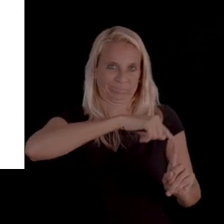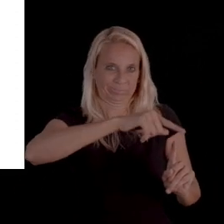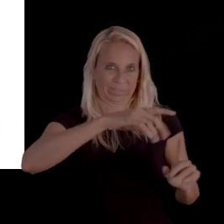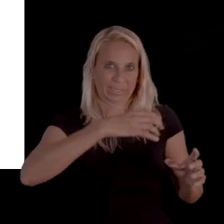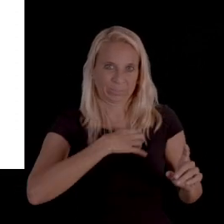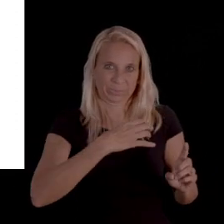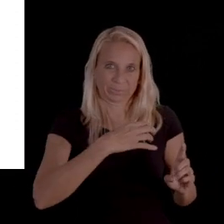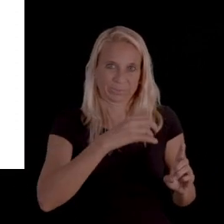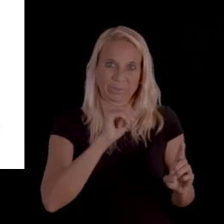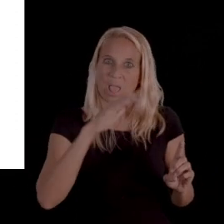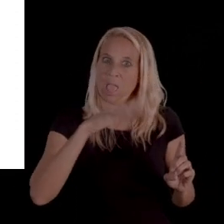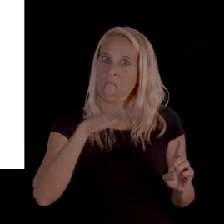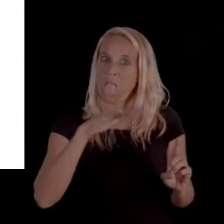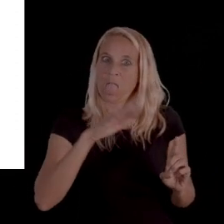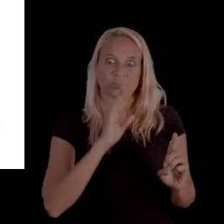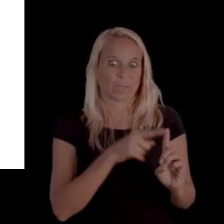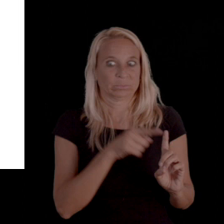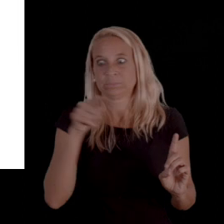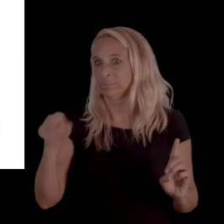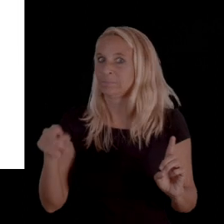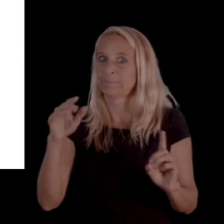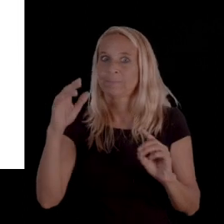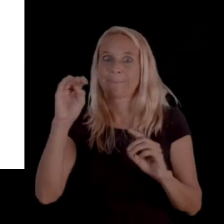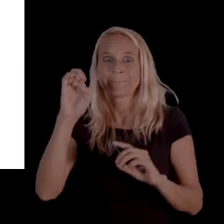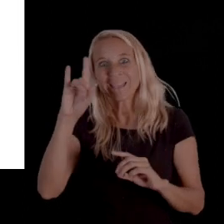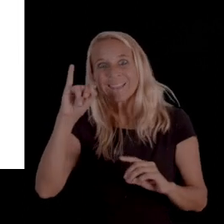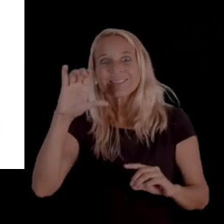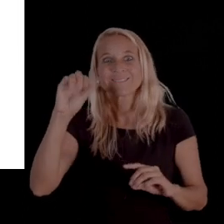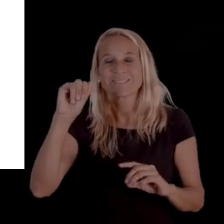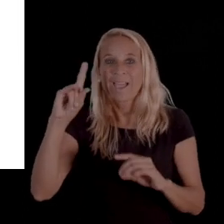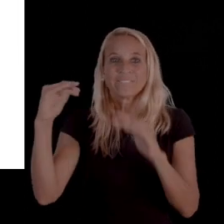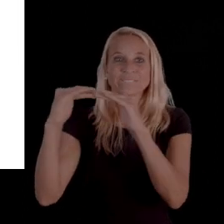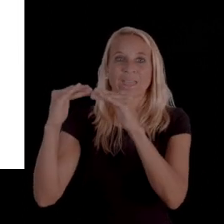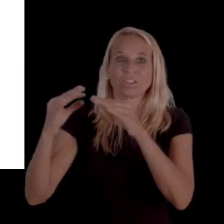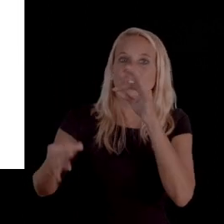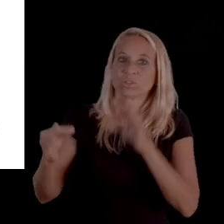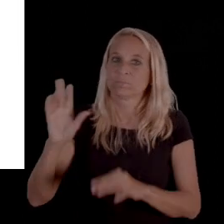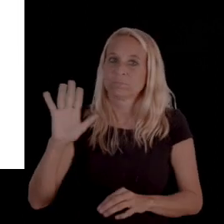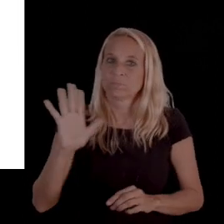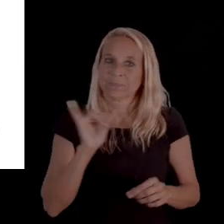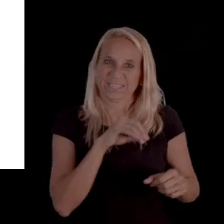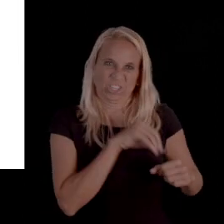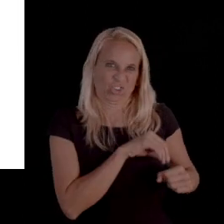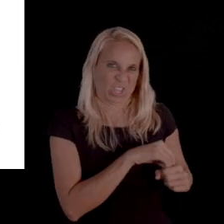This is not talking about a Medicaid fair hearing yet. This is your internal appeal